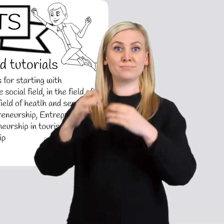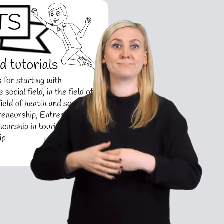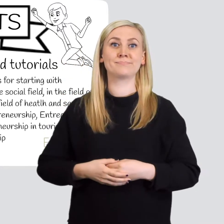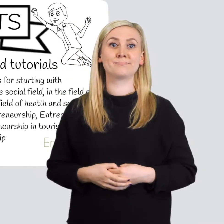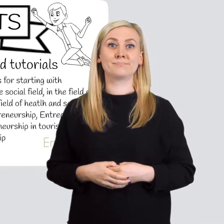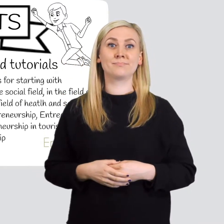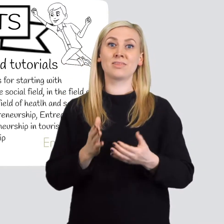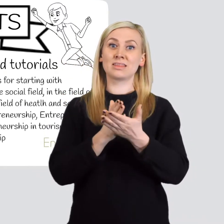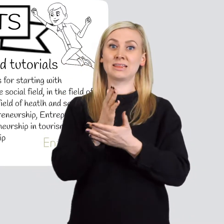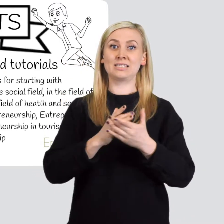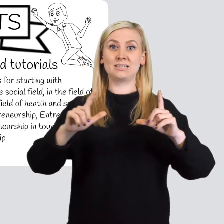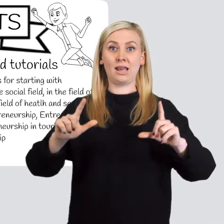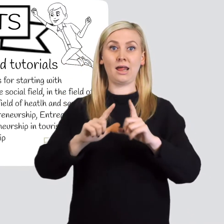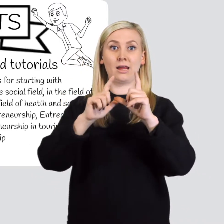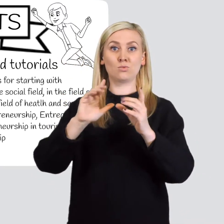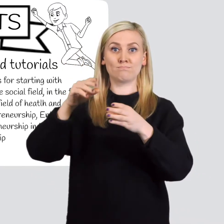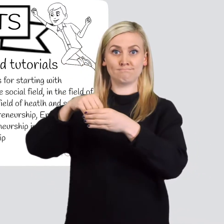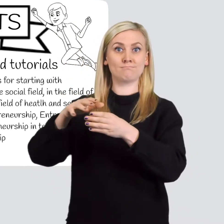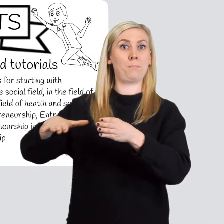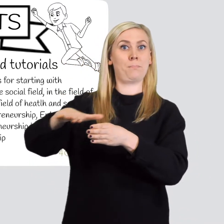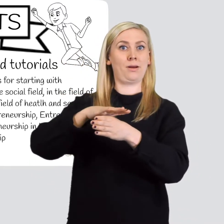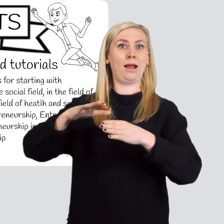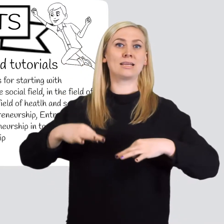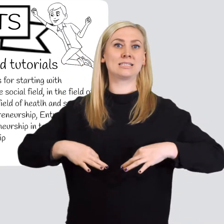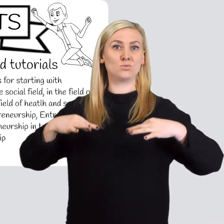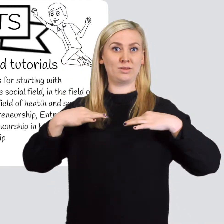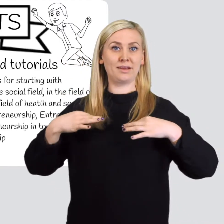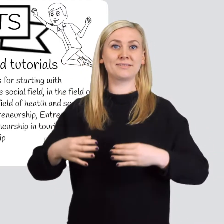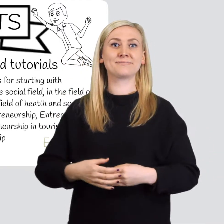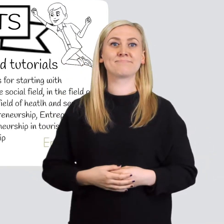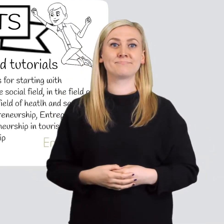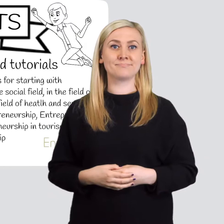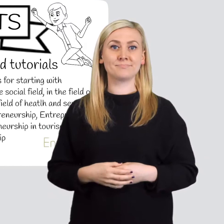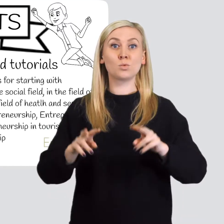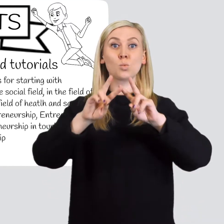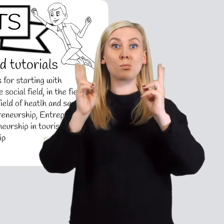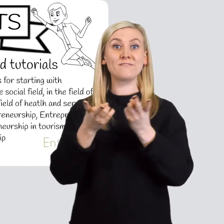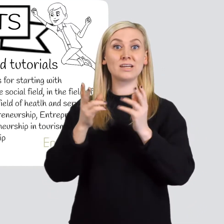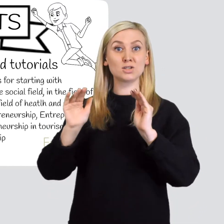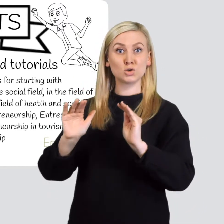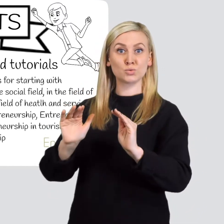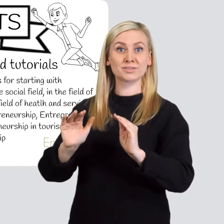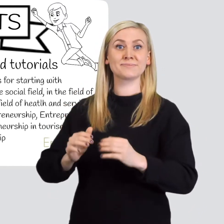Health services Environmental entrepreneurship